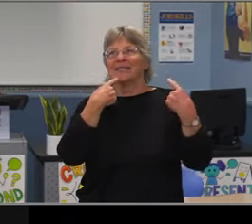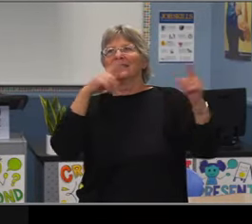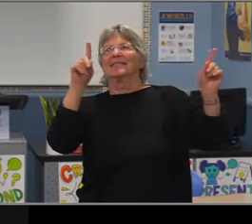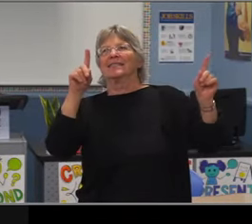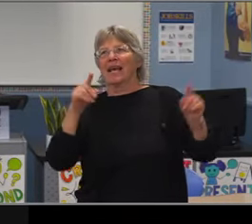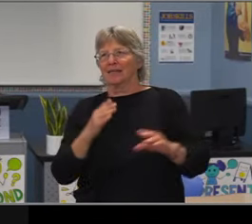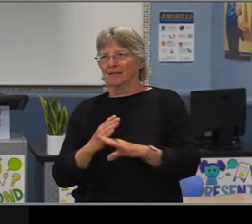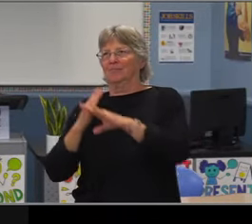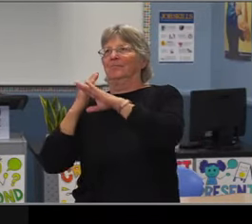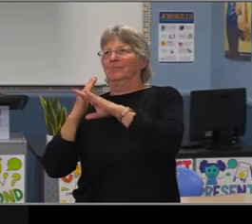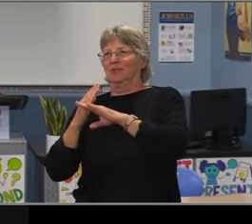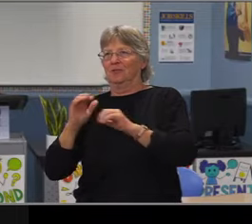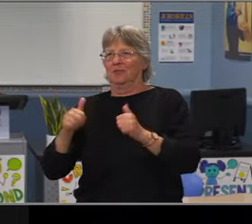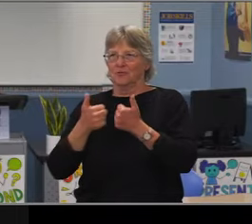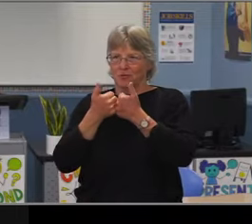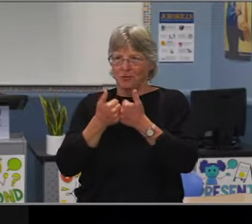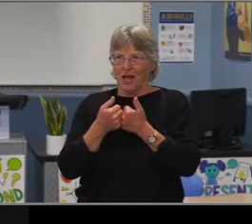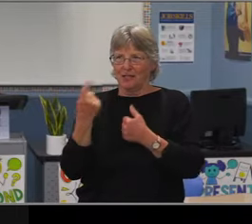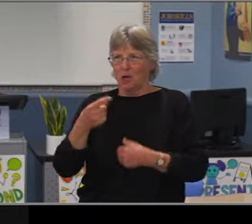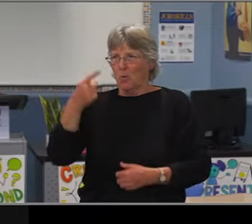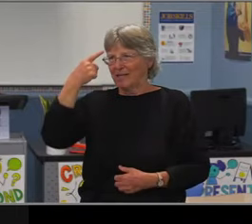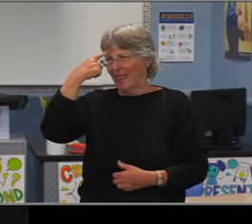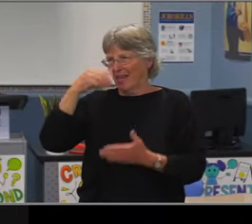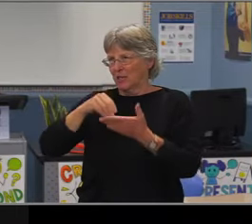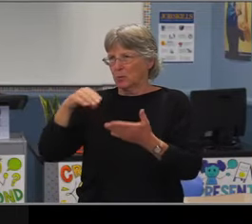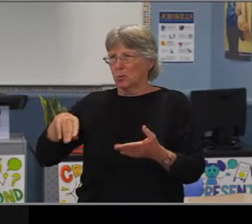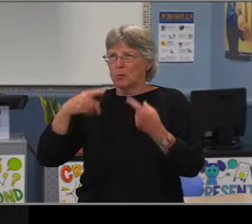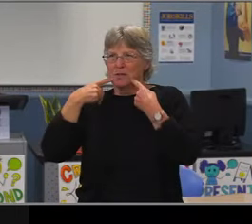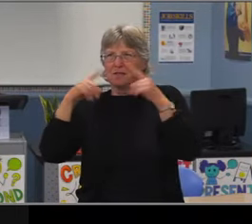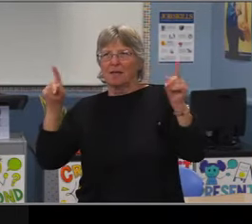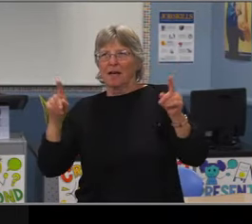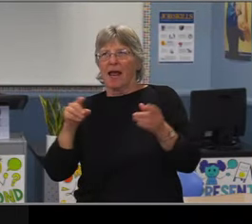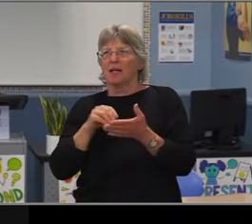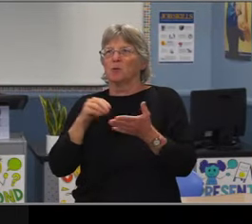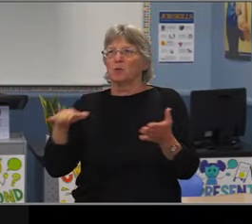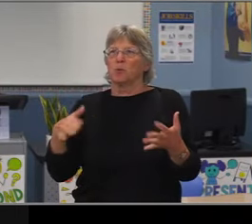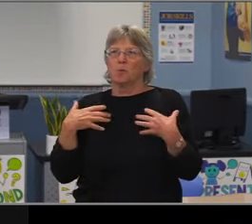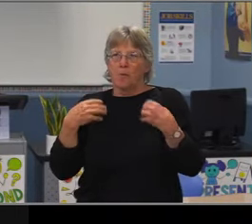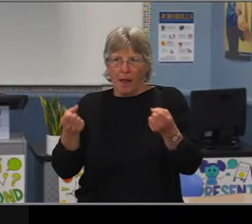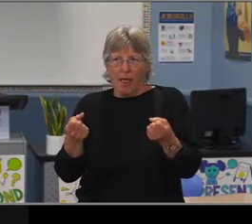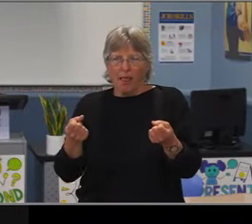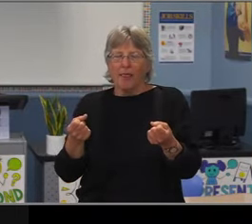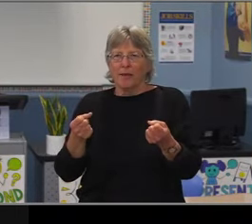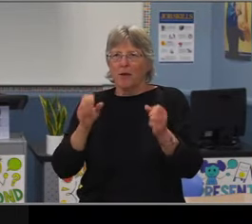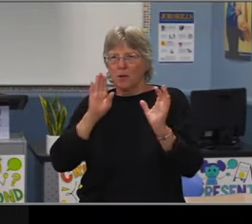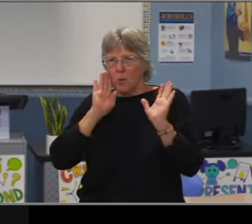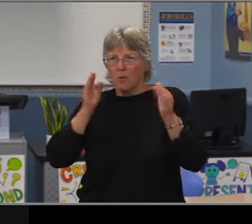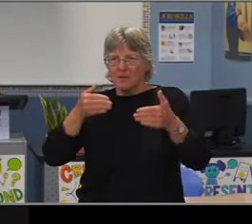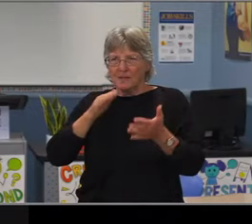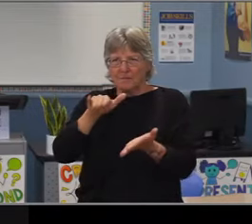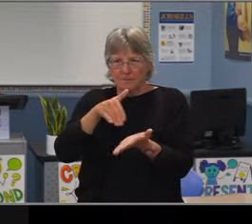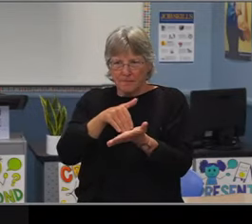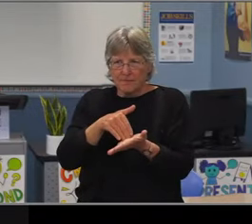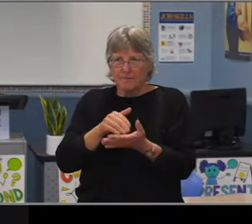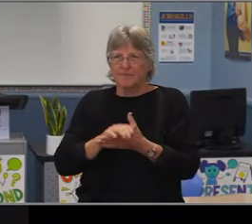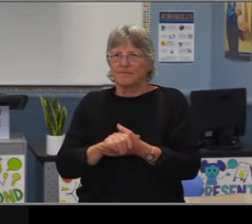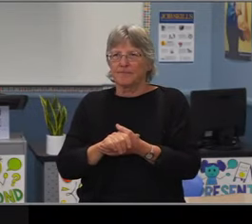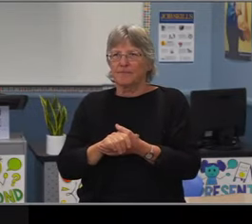community education forum, that partners a number of community agencies and partners from the city.